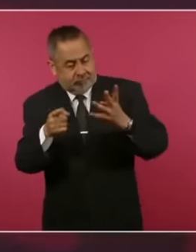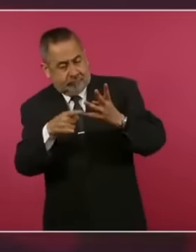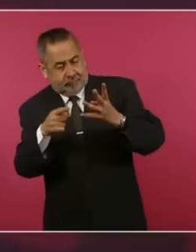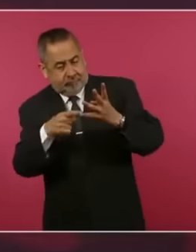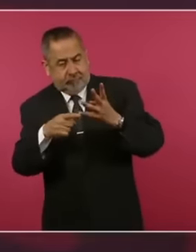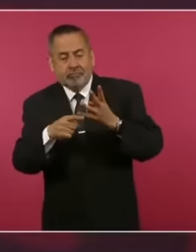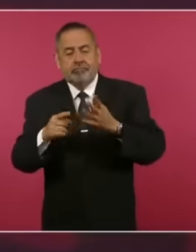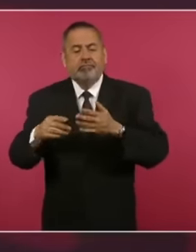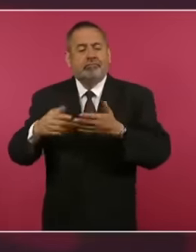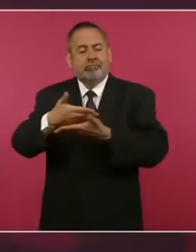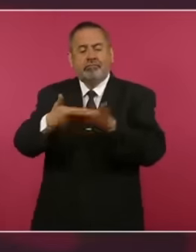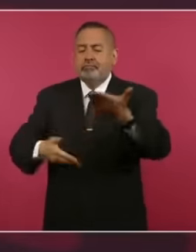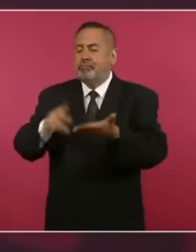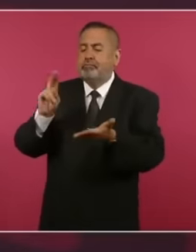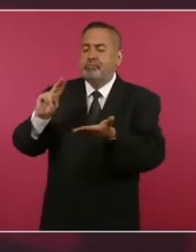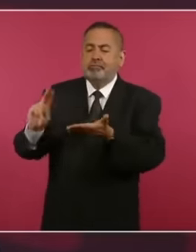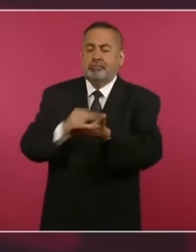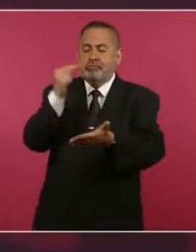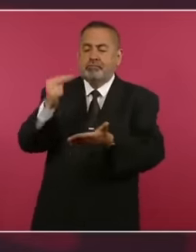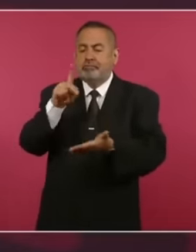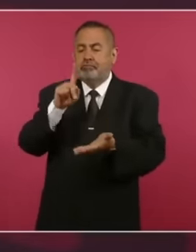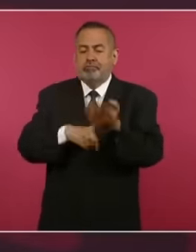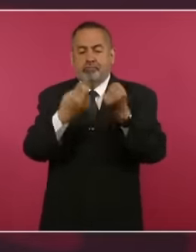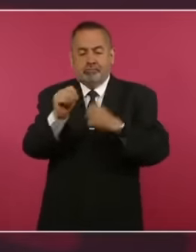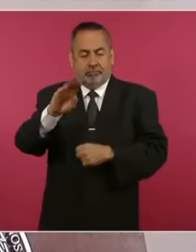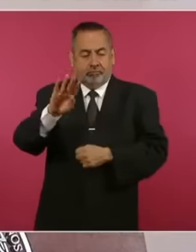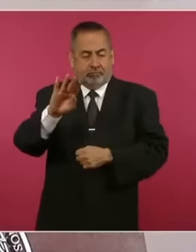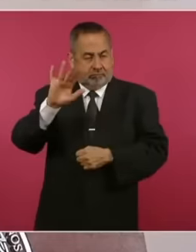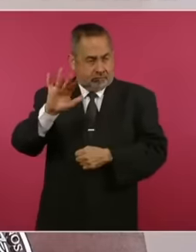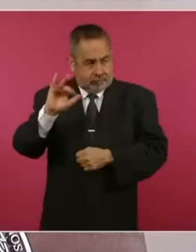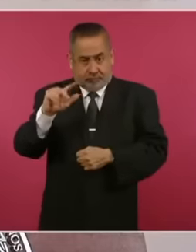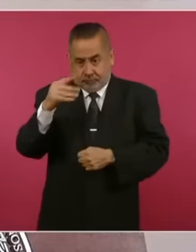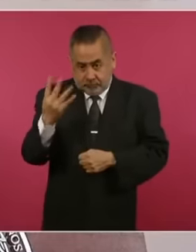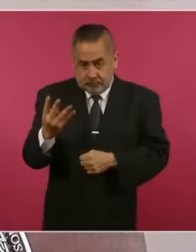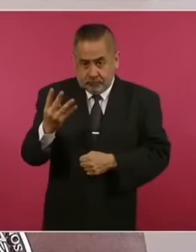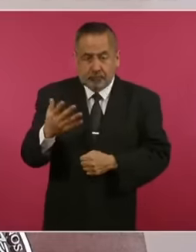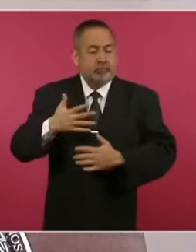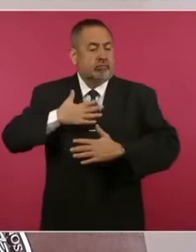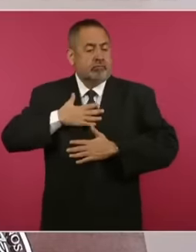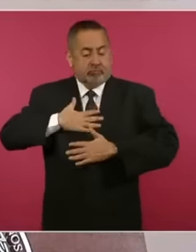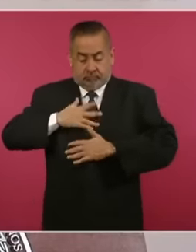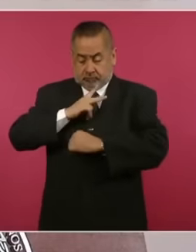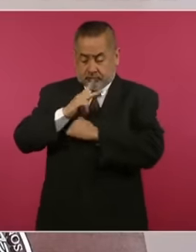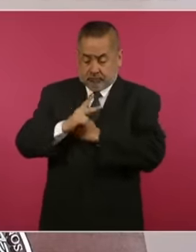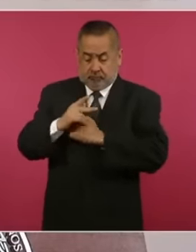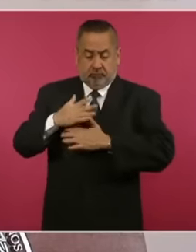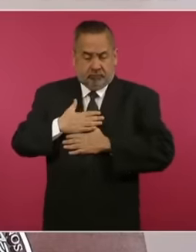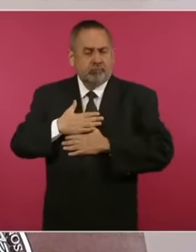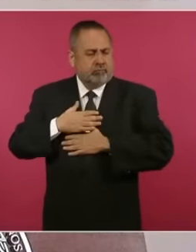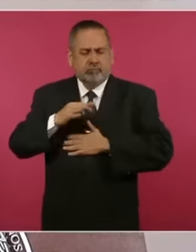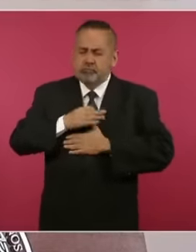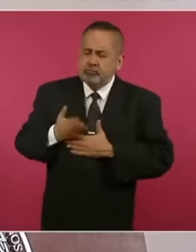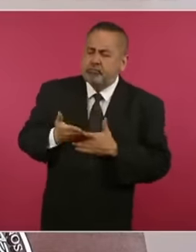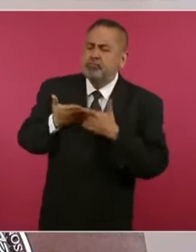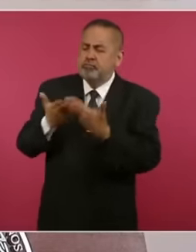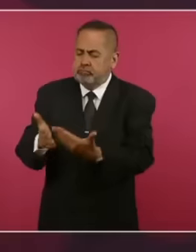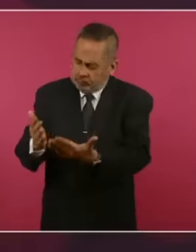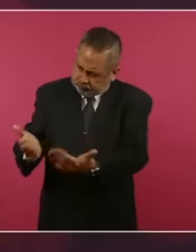Caracas Convention of 1954 reiterates that it is not only right of the asylum country to grant it but to determine the